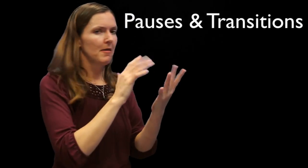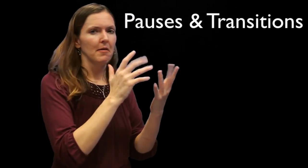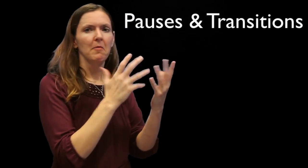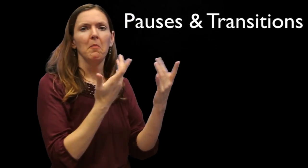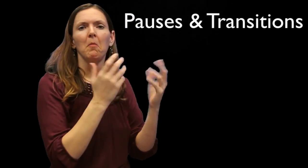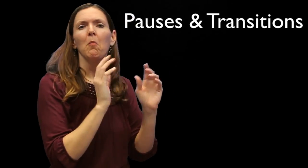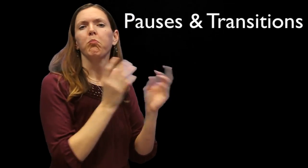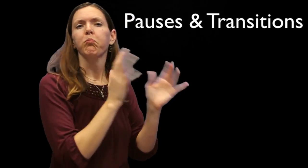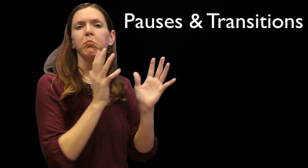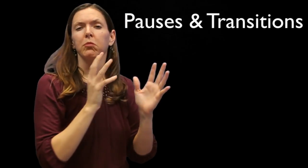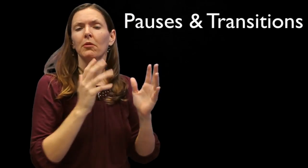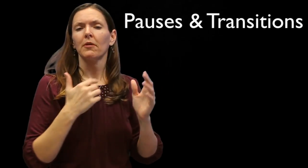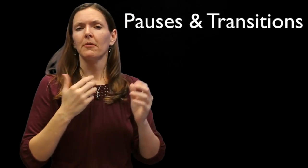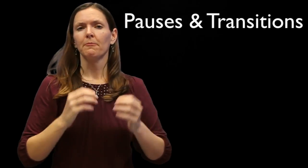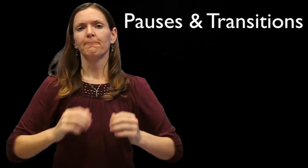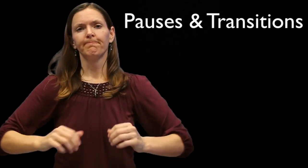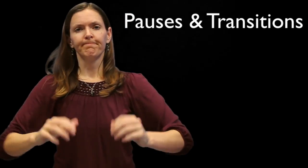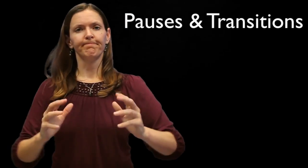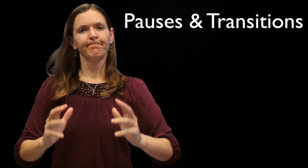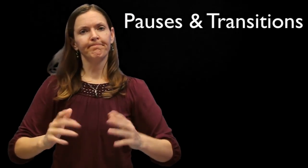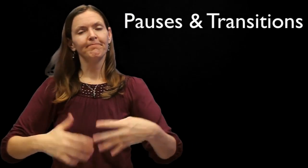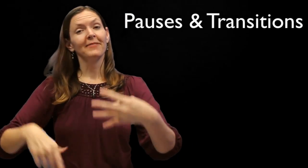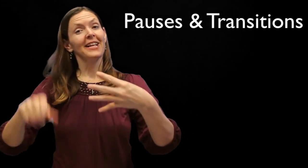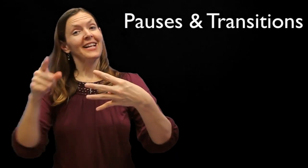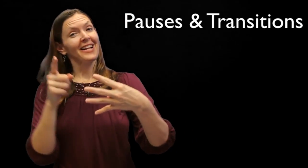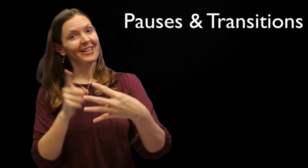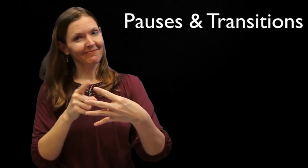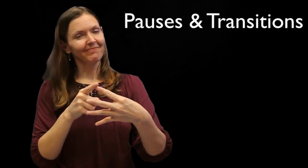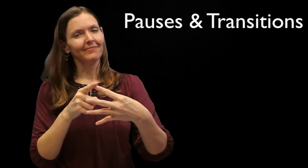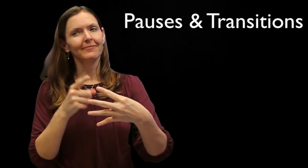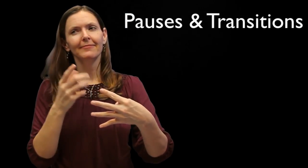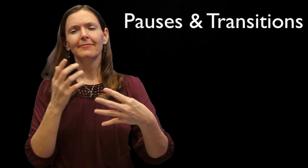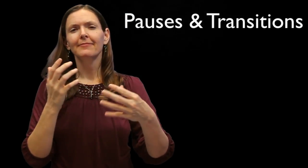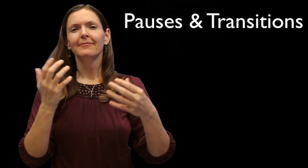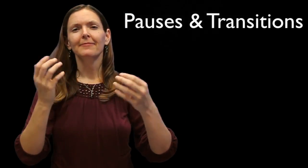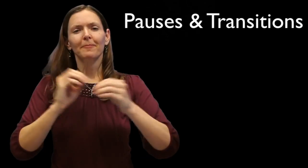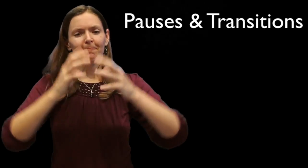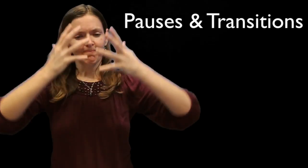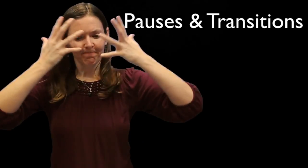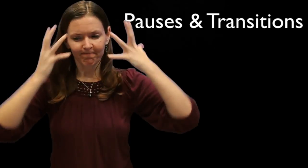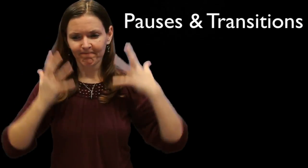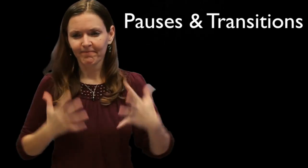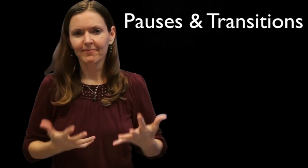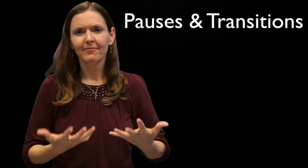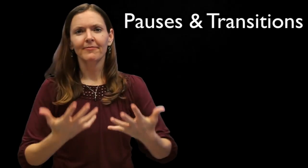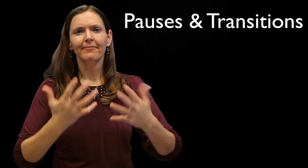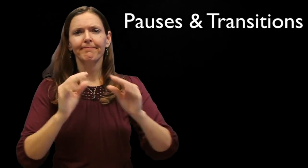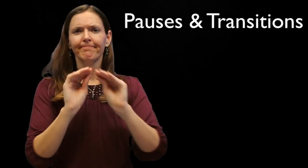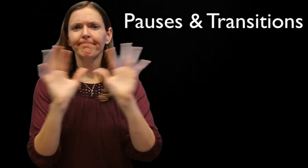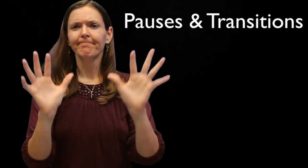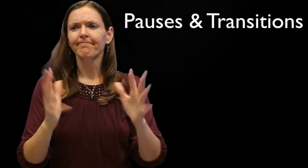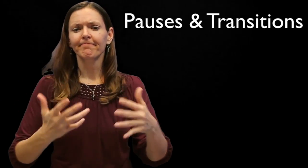conversation using the listing buoy, as in, "I need...", "I want...", "You forgot this..." In contrast, academic pausing and transitions are much more structured, salient and emphasized.